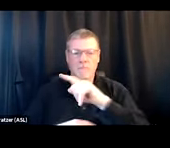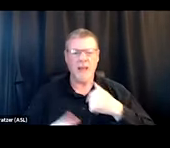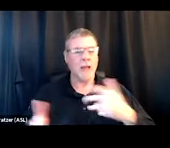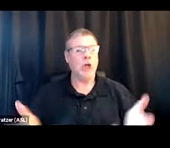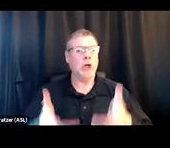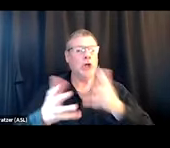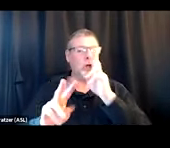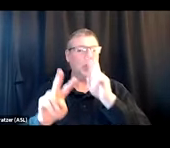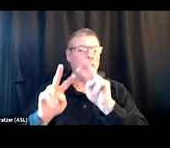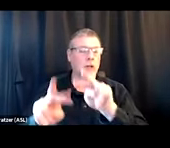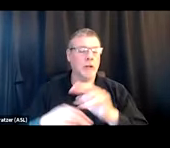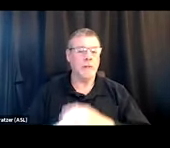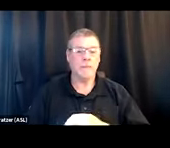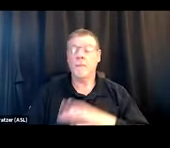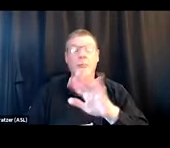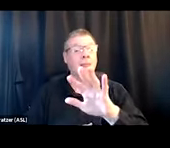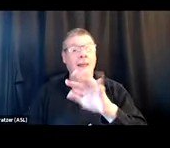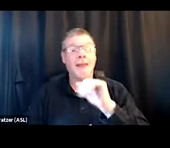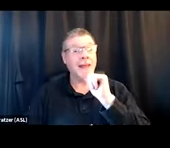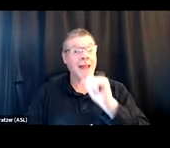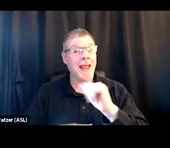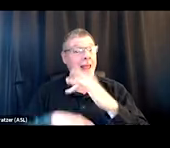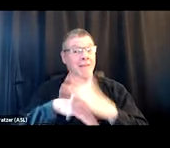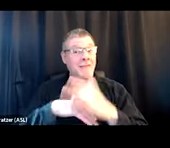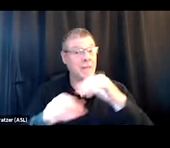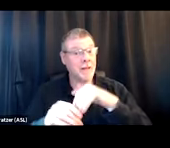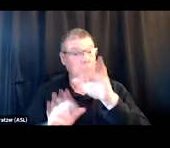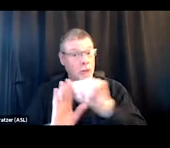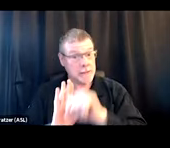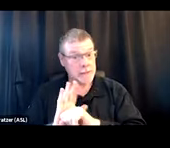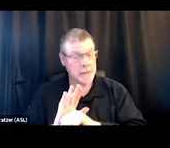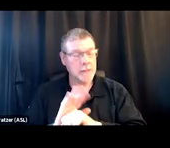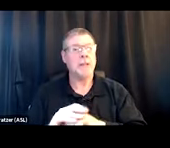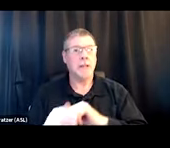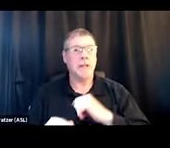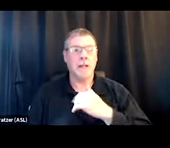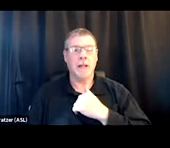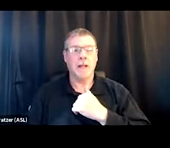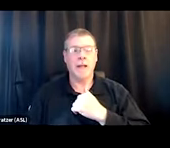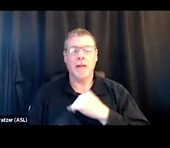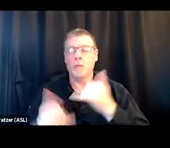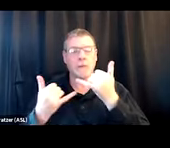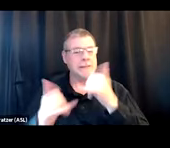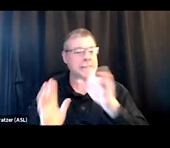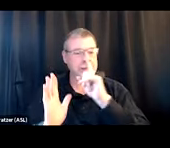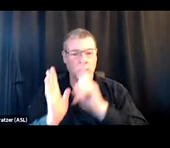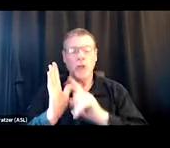If it's not something that's available in your state, I think I would still take a look, because it's a model that you can advocate for